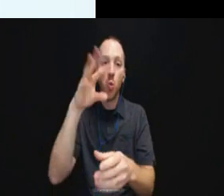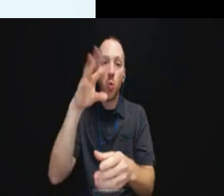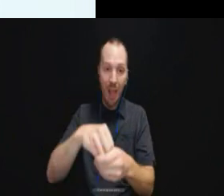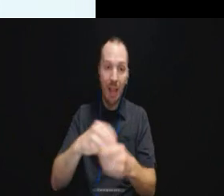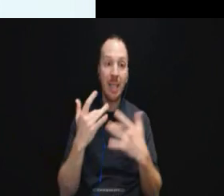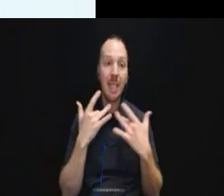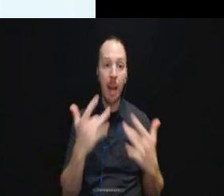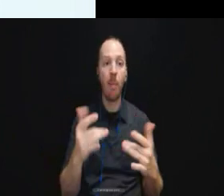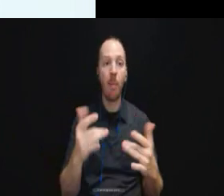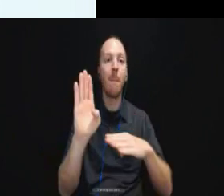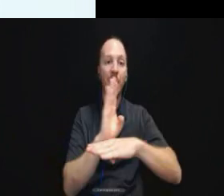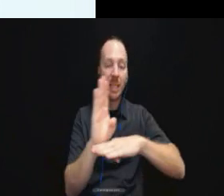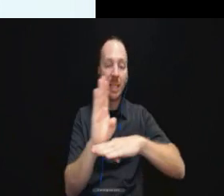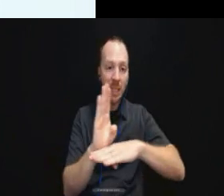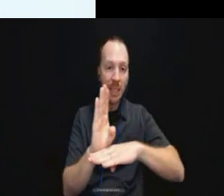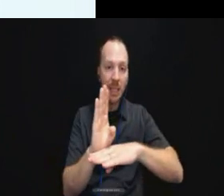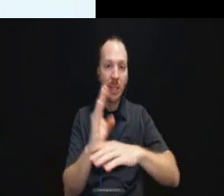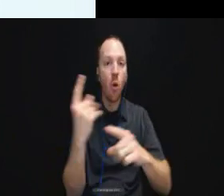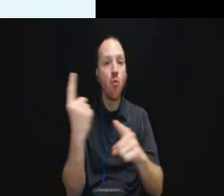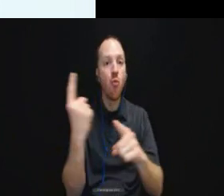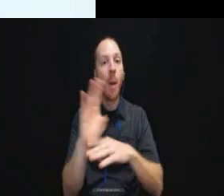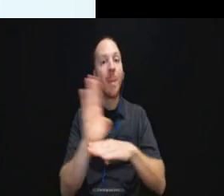business regular business hours.